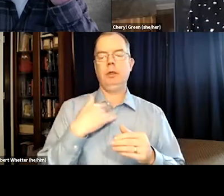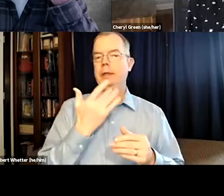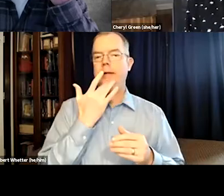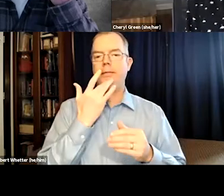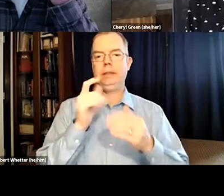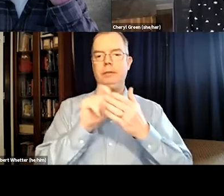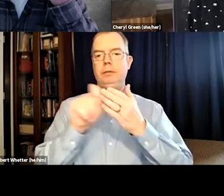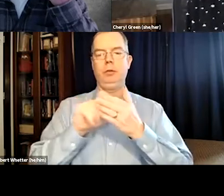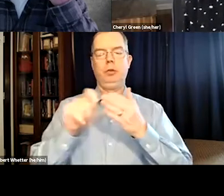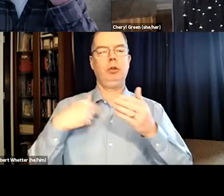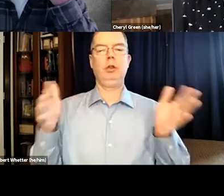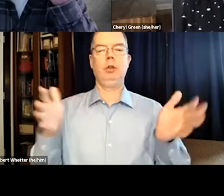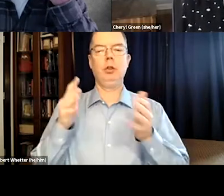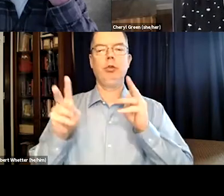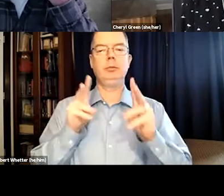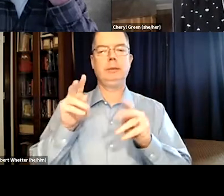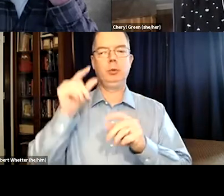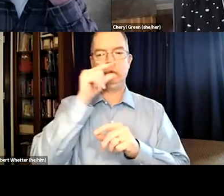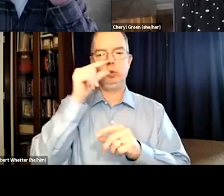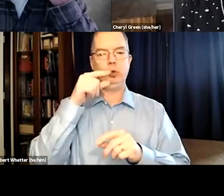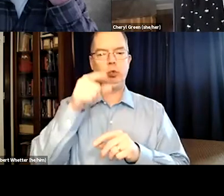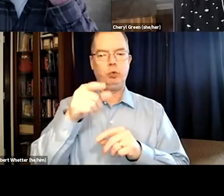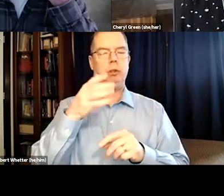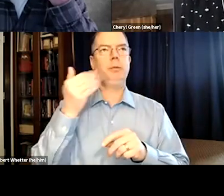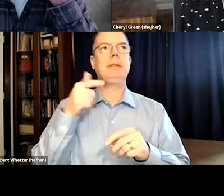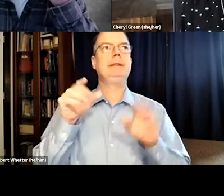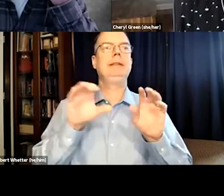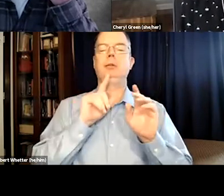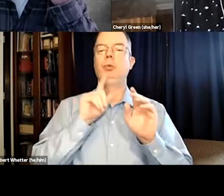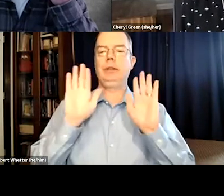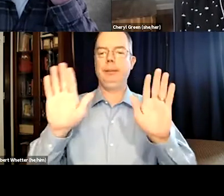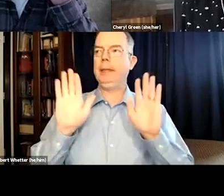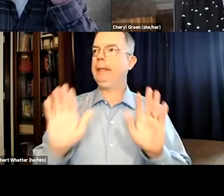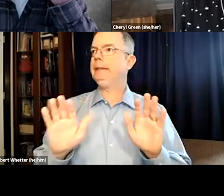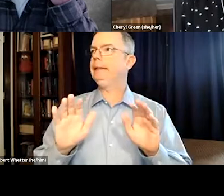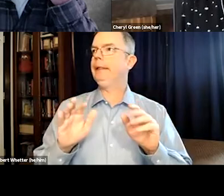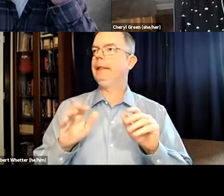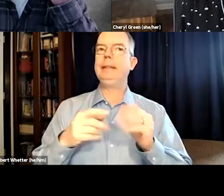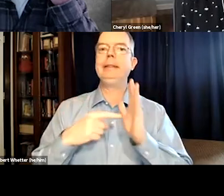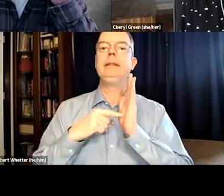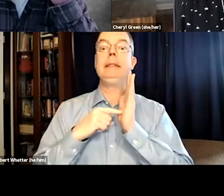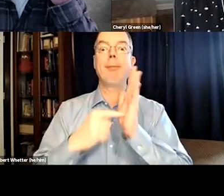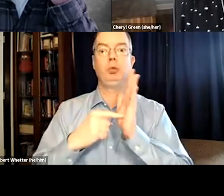So you mentioned that writer, and he's one of my favorite authors. I encourage people to Google him because